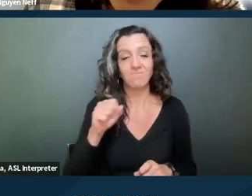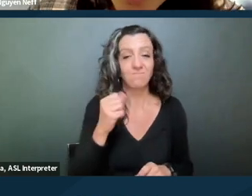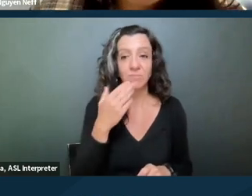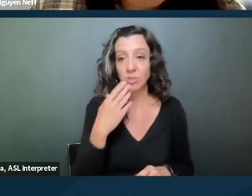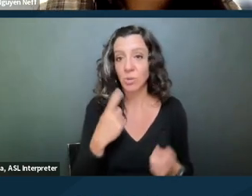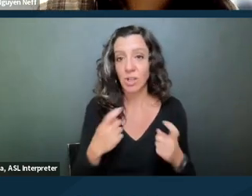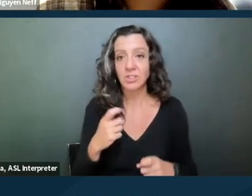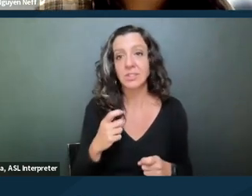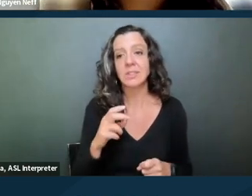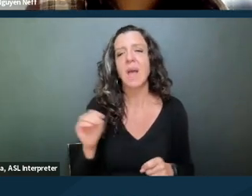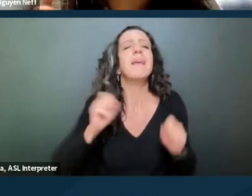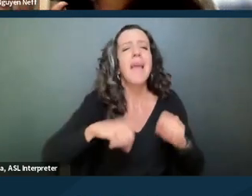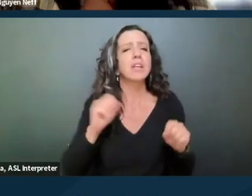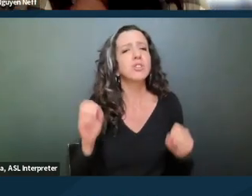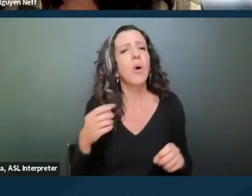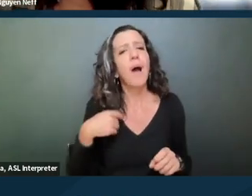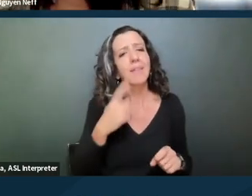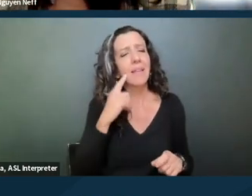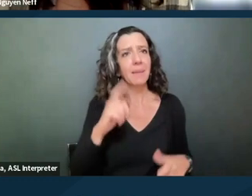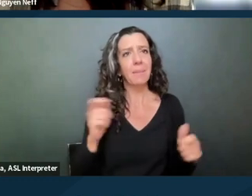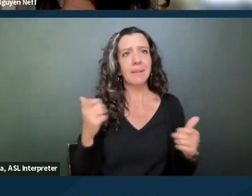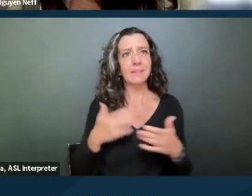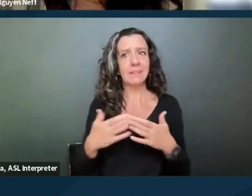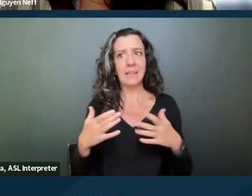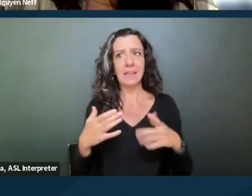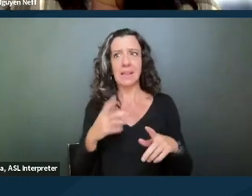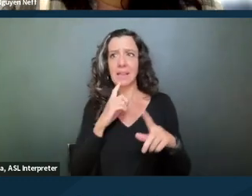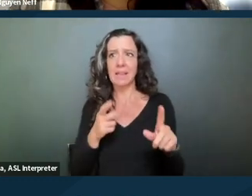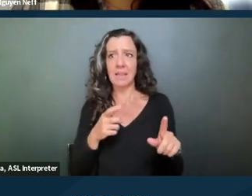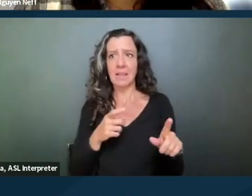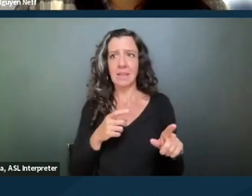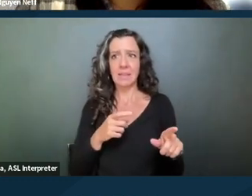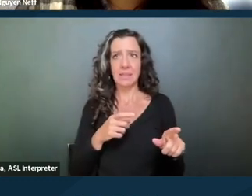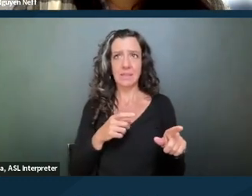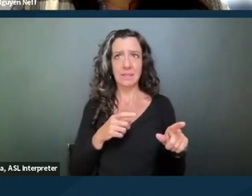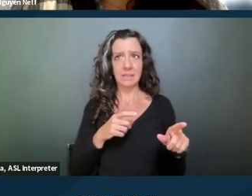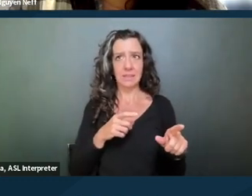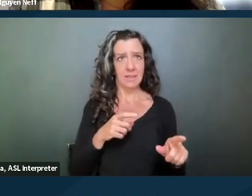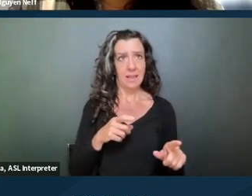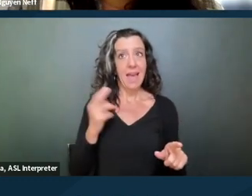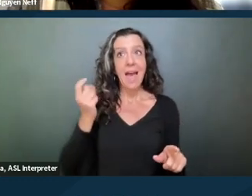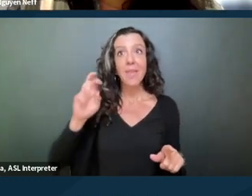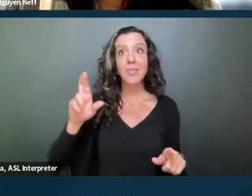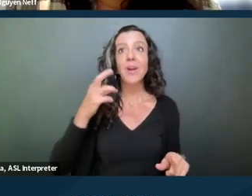So yeah, I would say sort of the biggest thing is that the, Heather and her reasonable accommodation requests